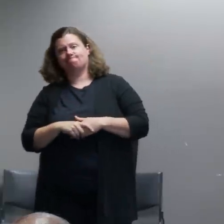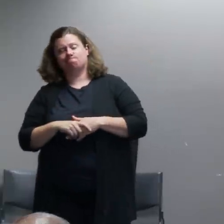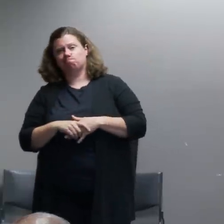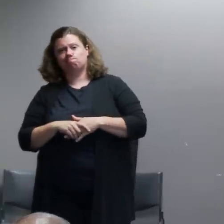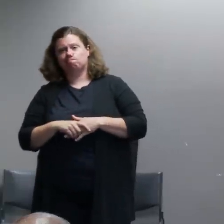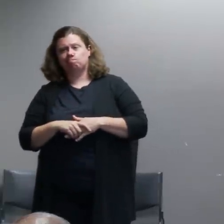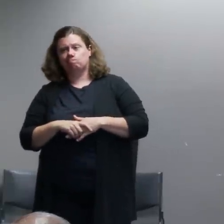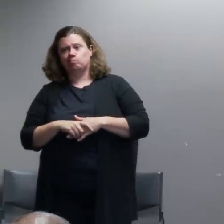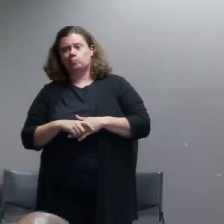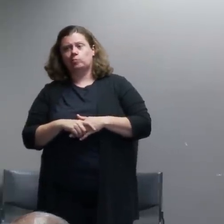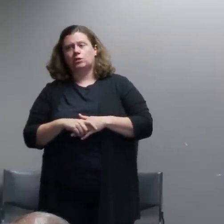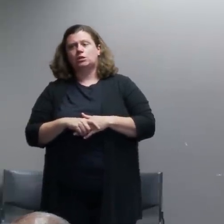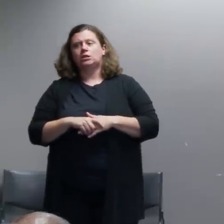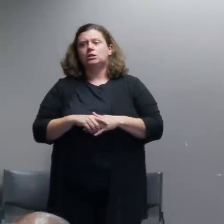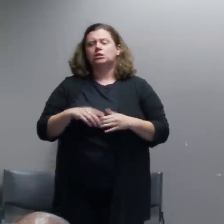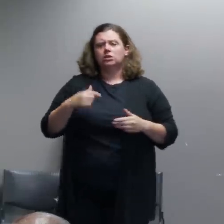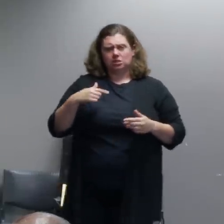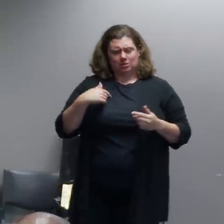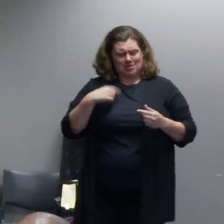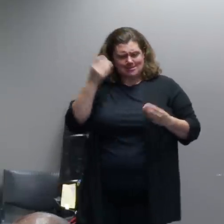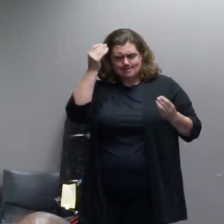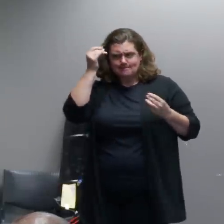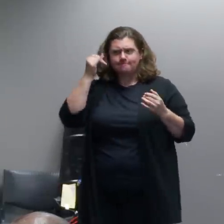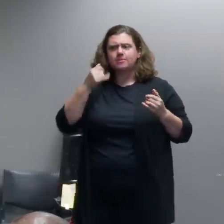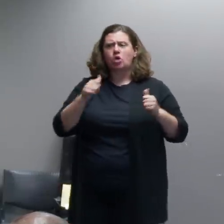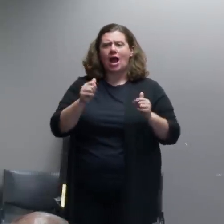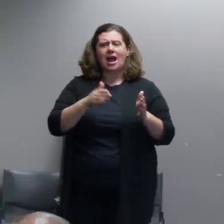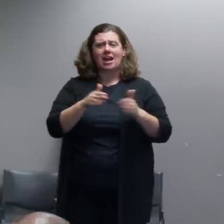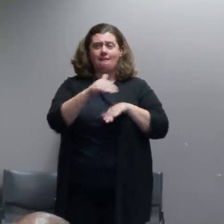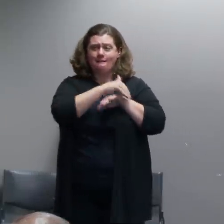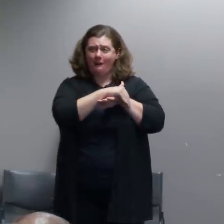trying to address the night after night issue in the park out here